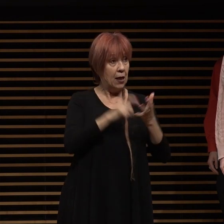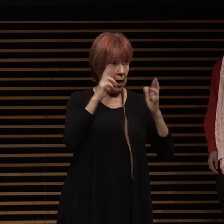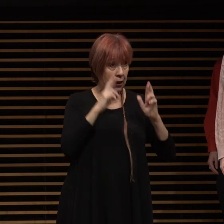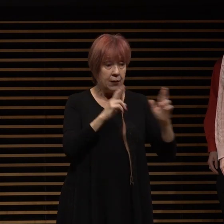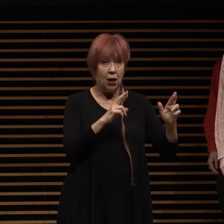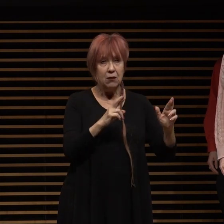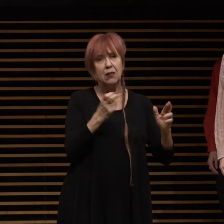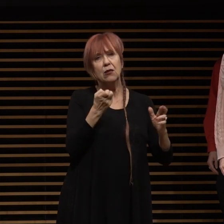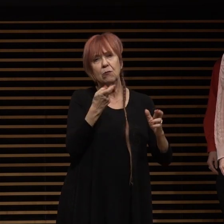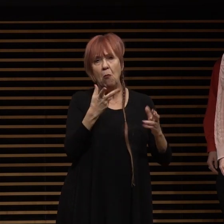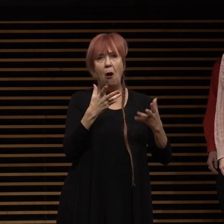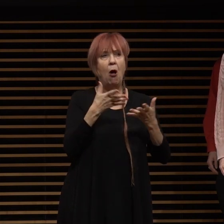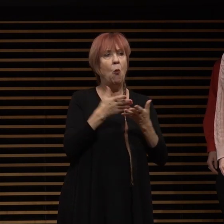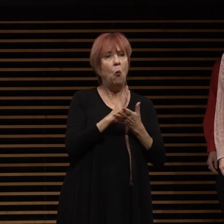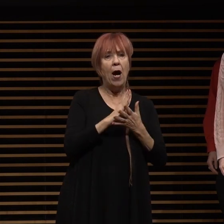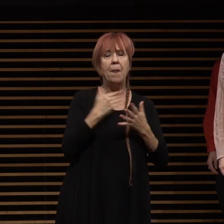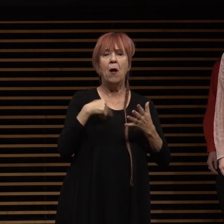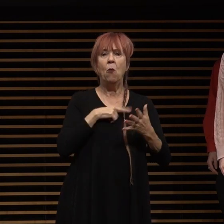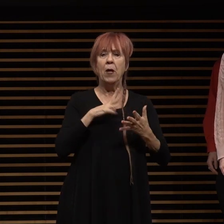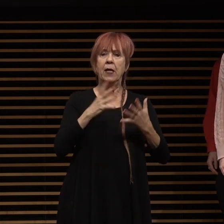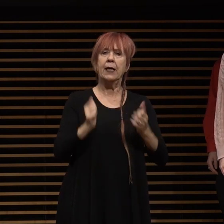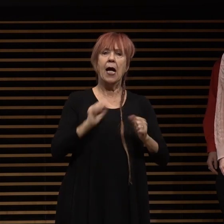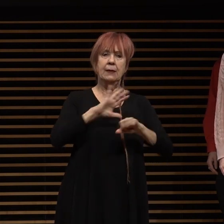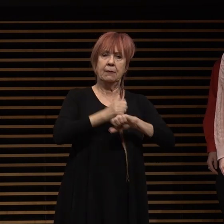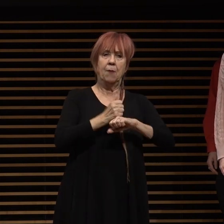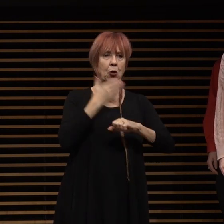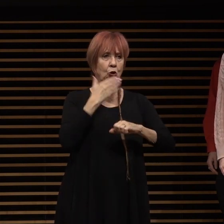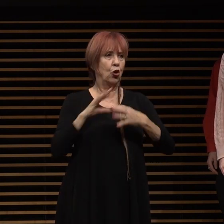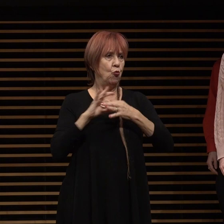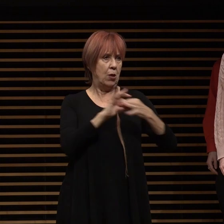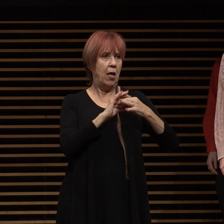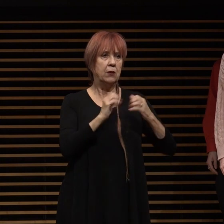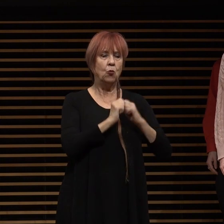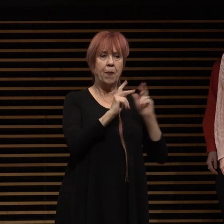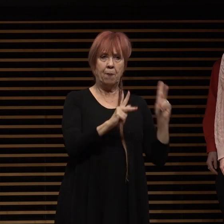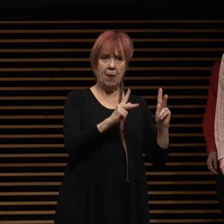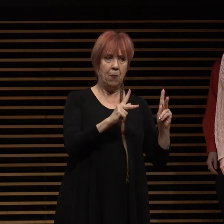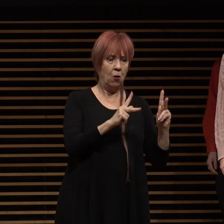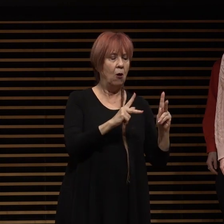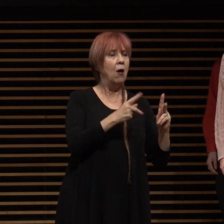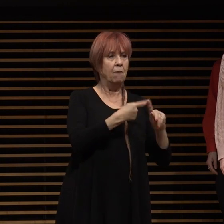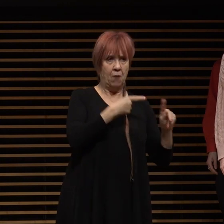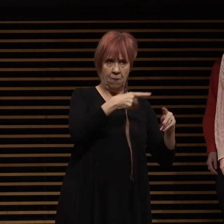working good relationship with the people of the land